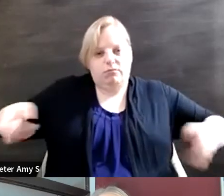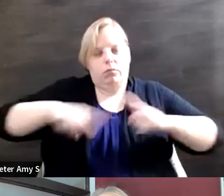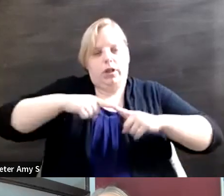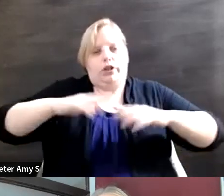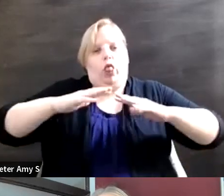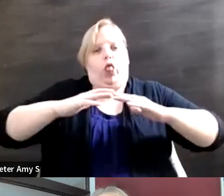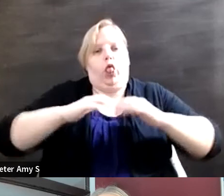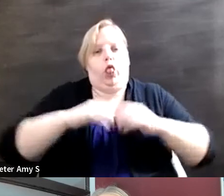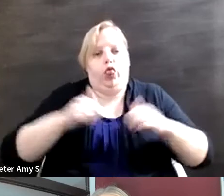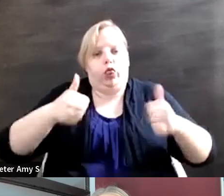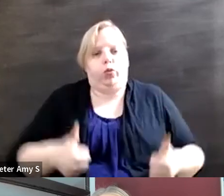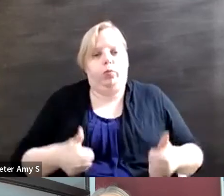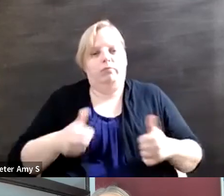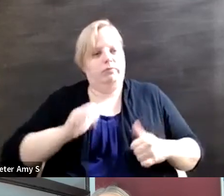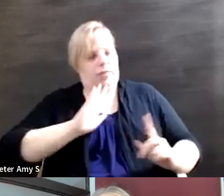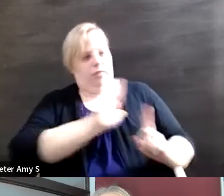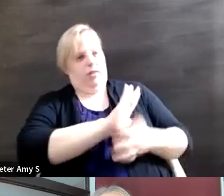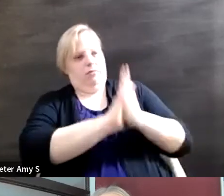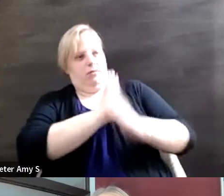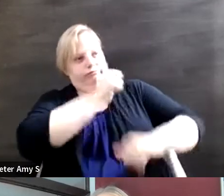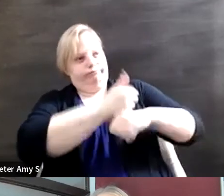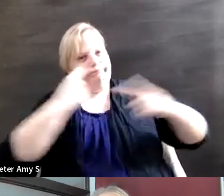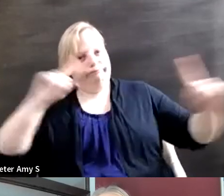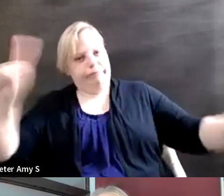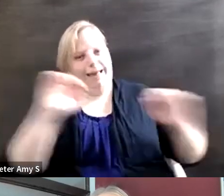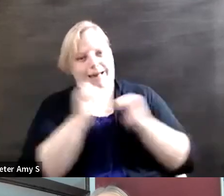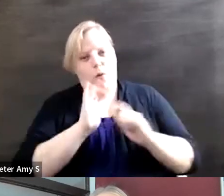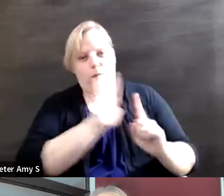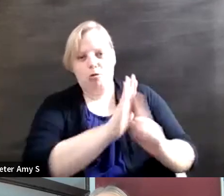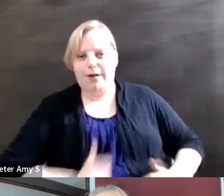them up for success in their lives personally professionally and otherwise for this equal